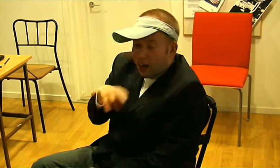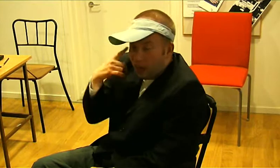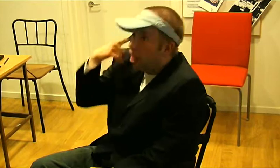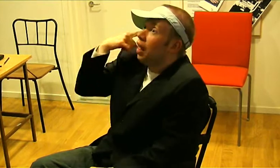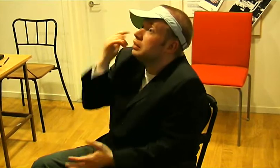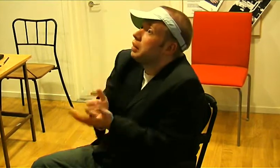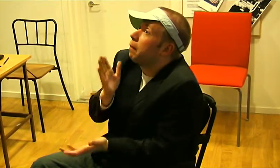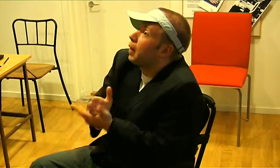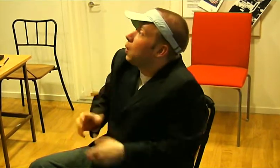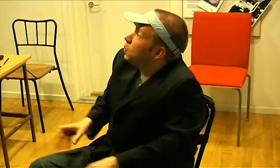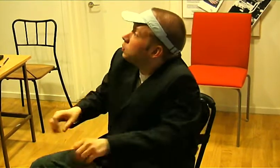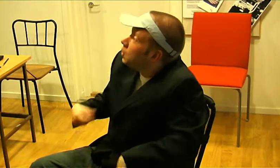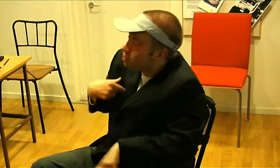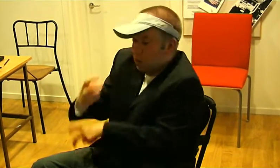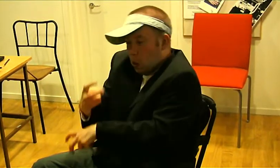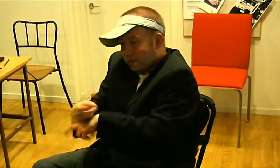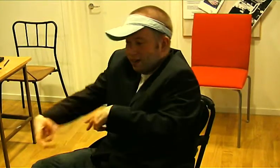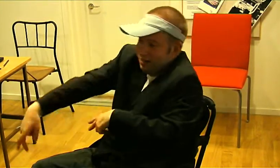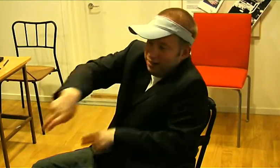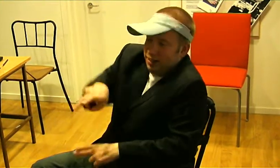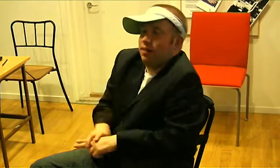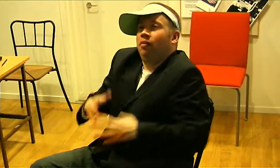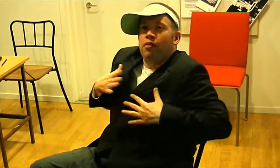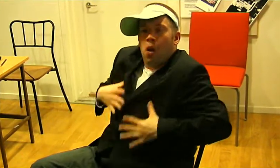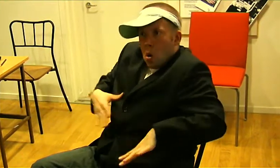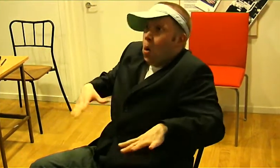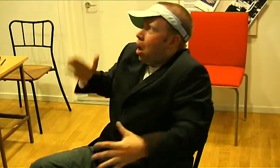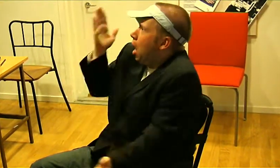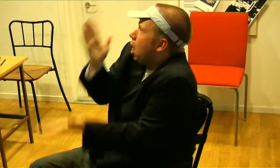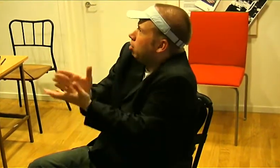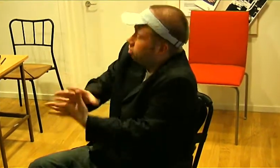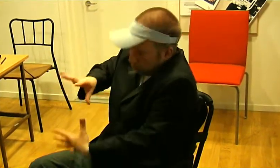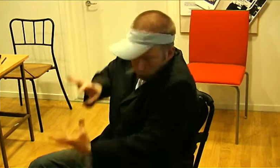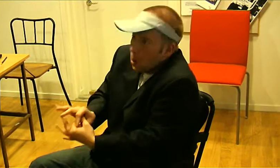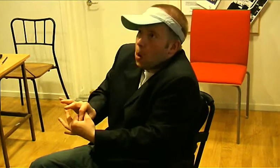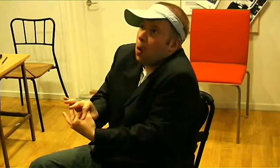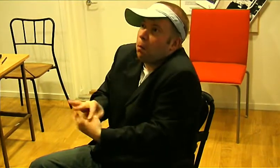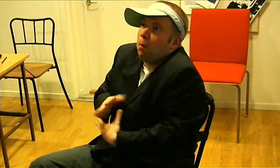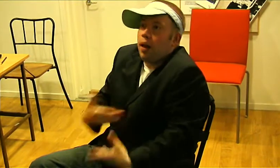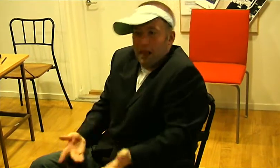But when I put myself at a wheelchair I immediately felt it was right.